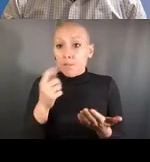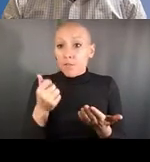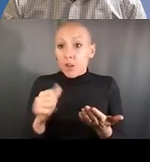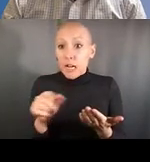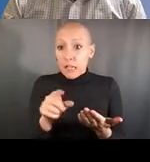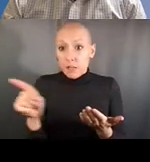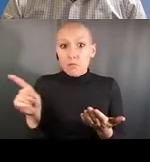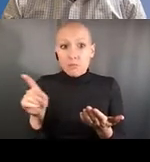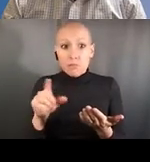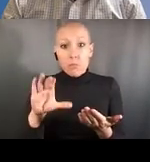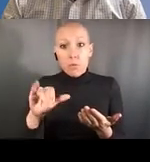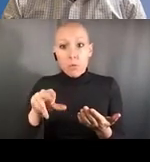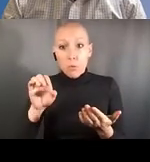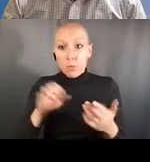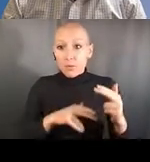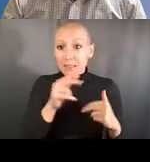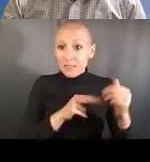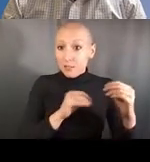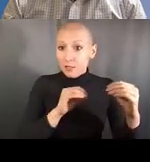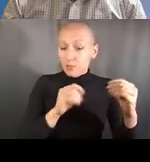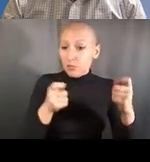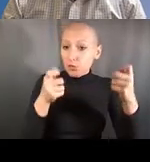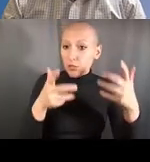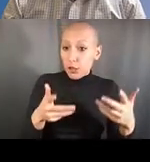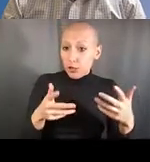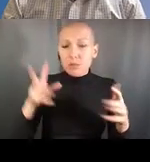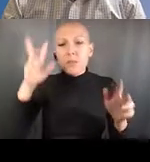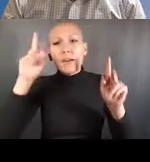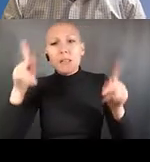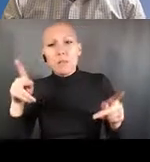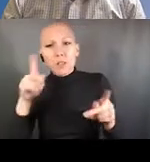and maybe other journals and other societies that have journals should think about